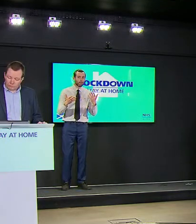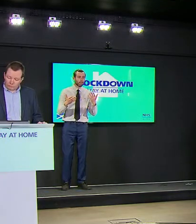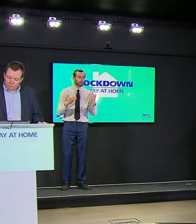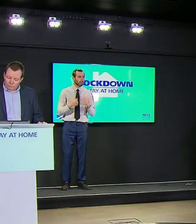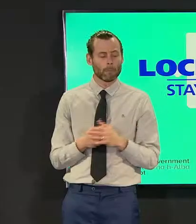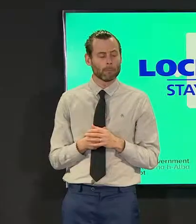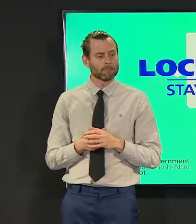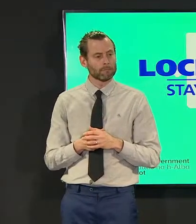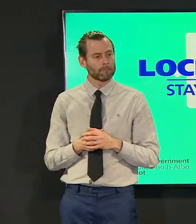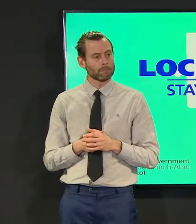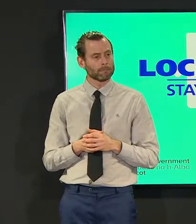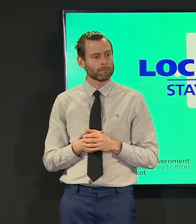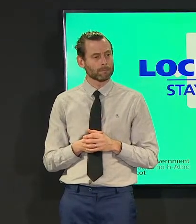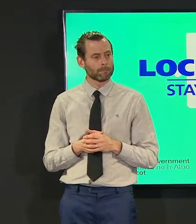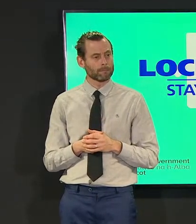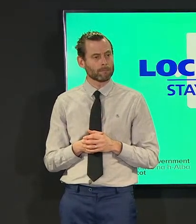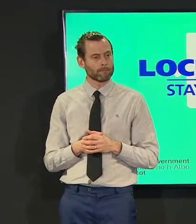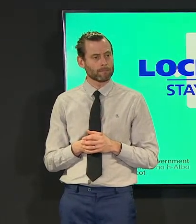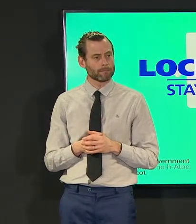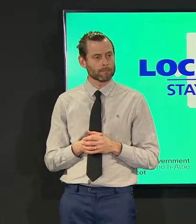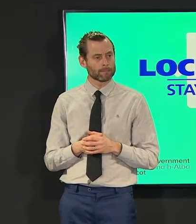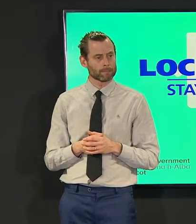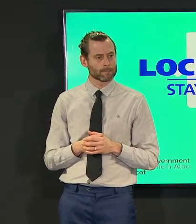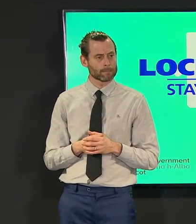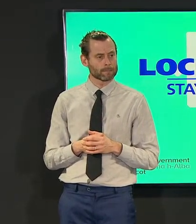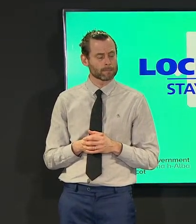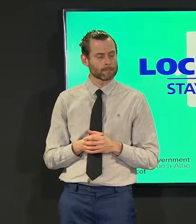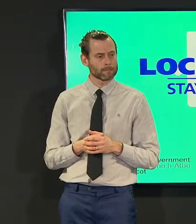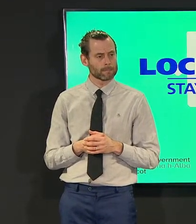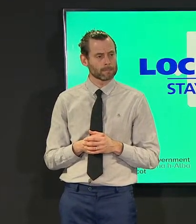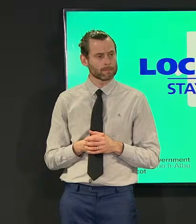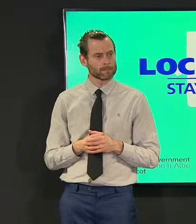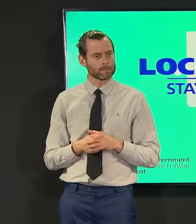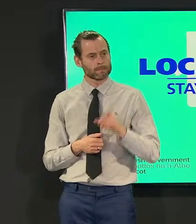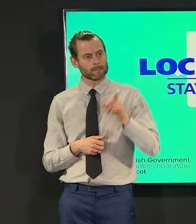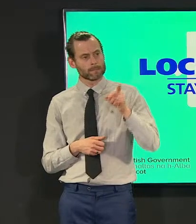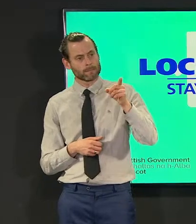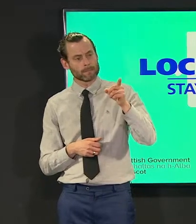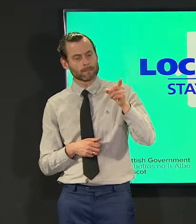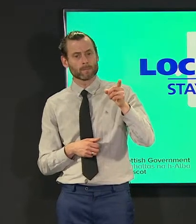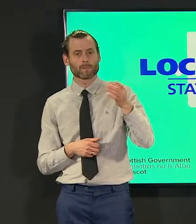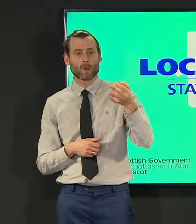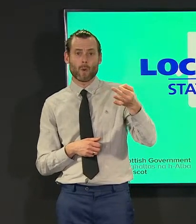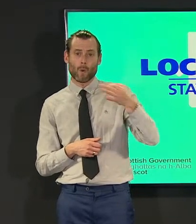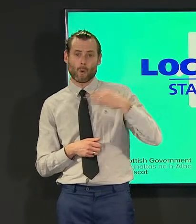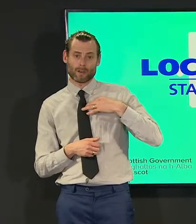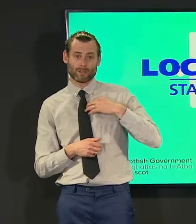thanks thanks very much craig actually both your questions are the answer to both your questions is